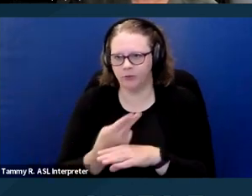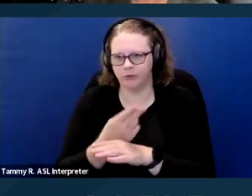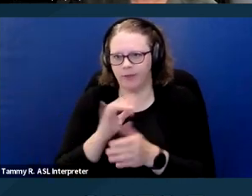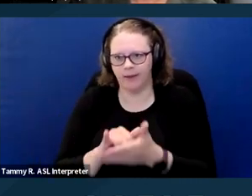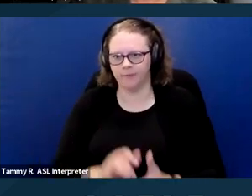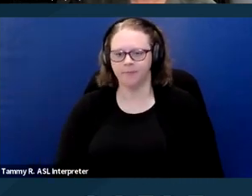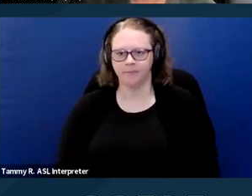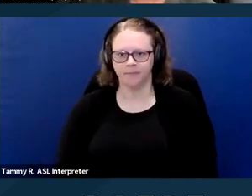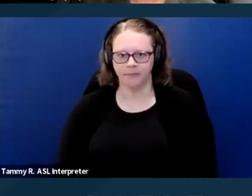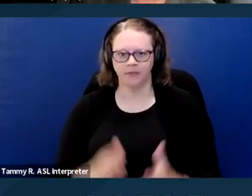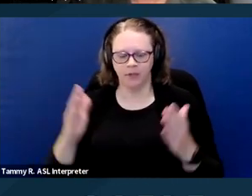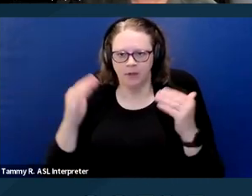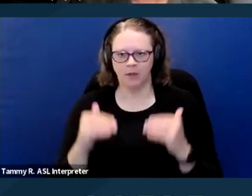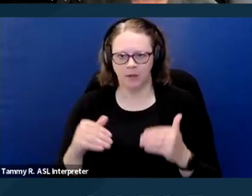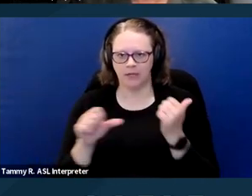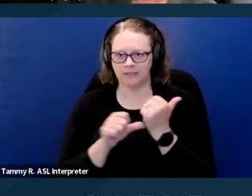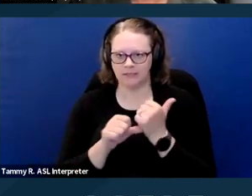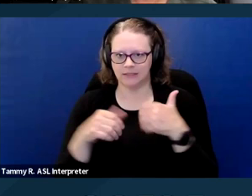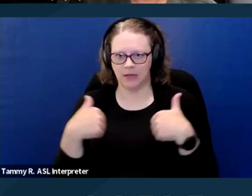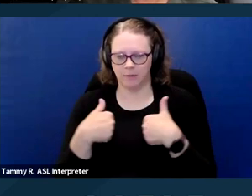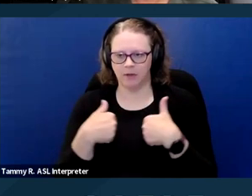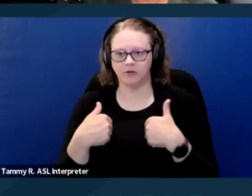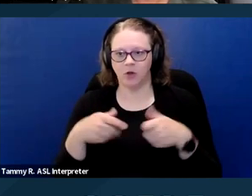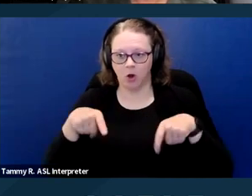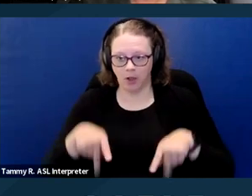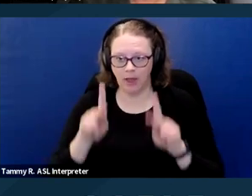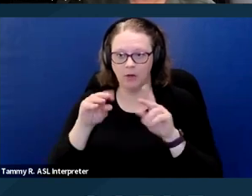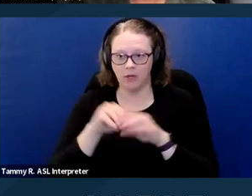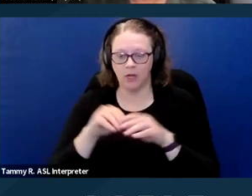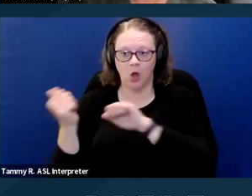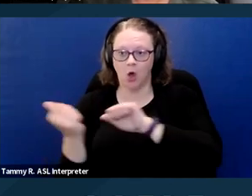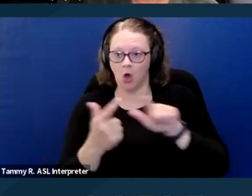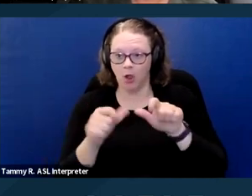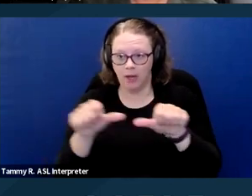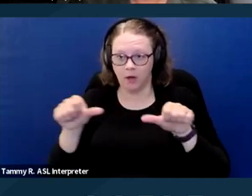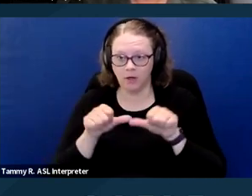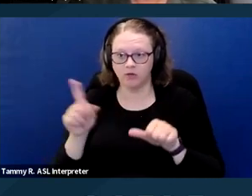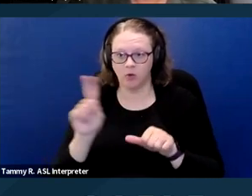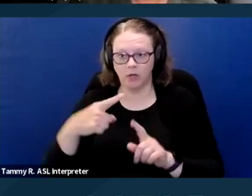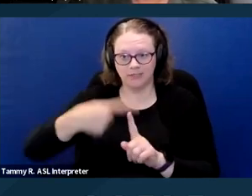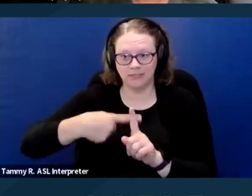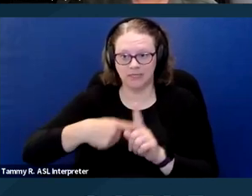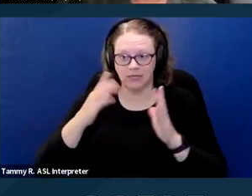Assistance animals are allowed in all areas that tenants are allowed unless it would create an undue burden